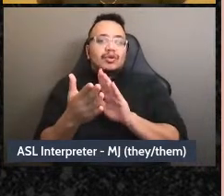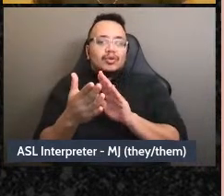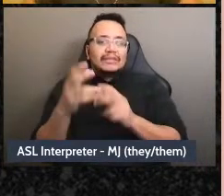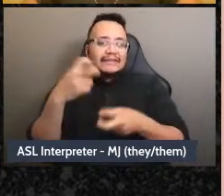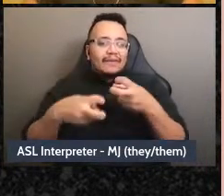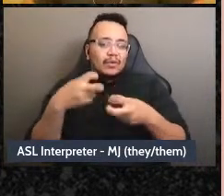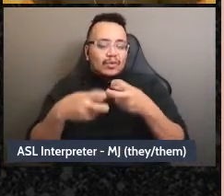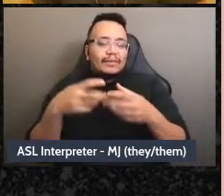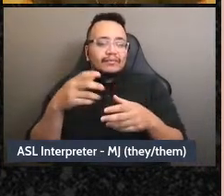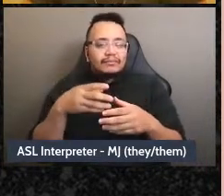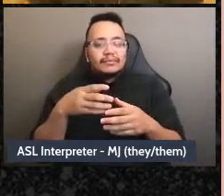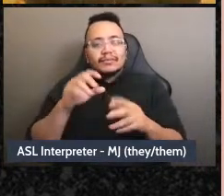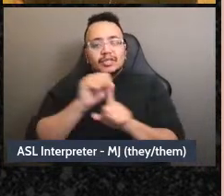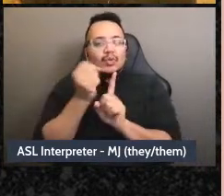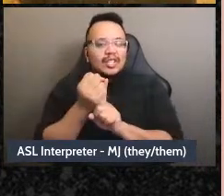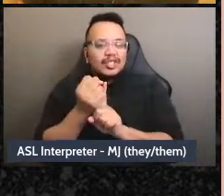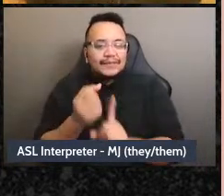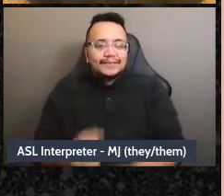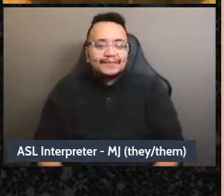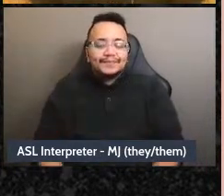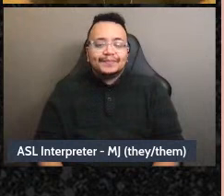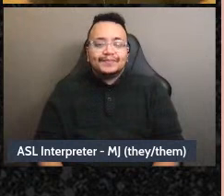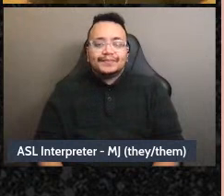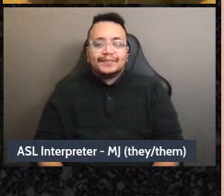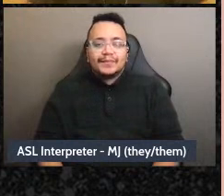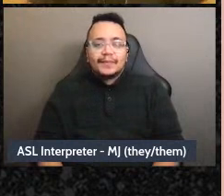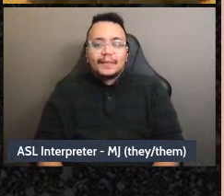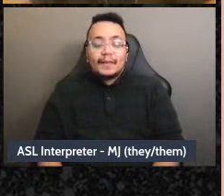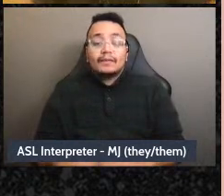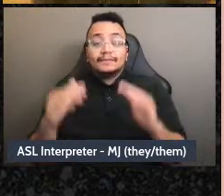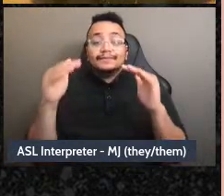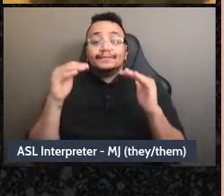so this is a-an image which, you know, you can look at if you want to, you don't need